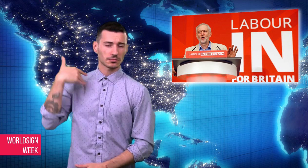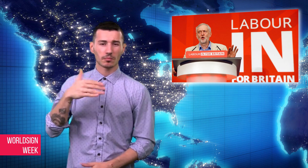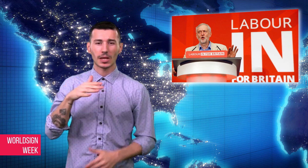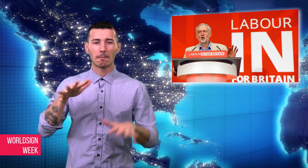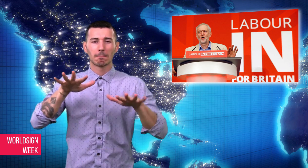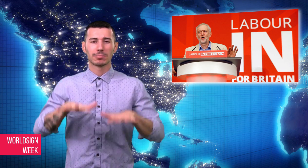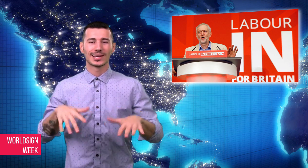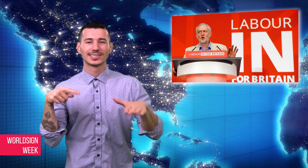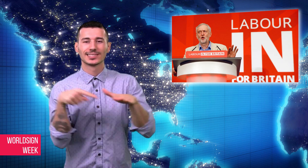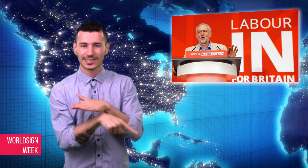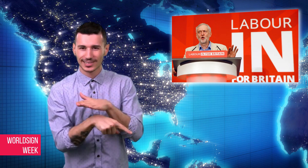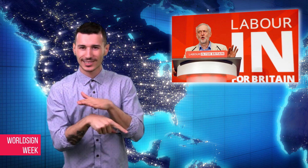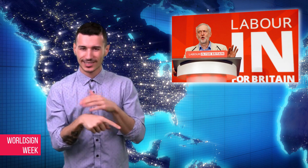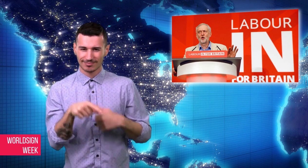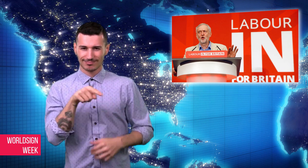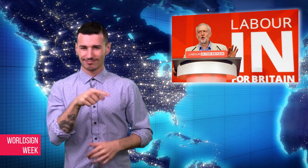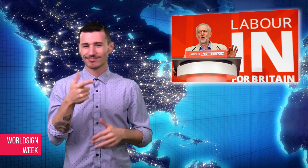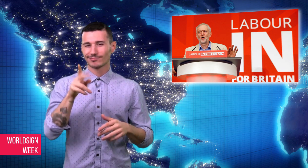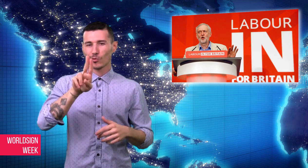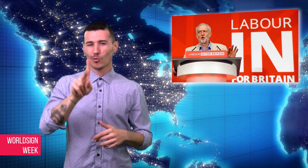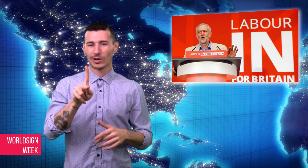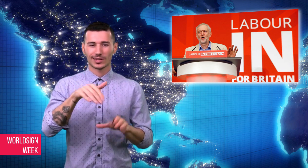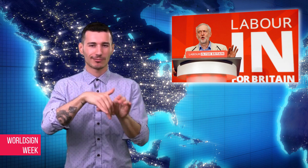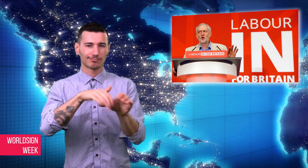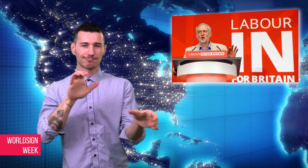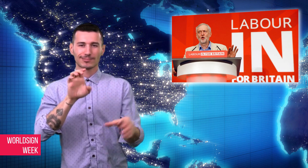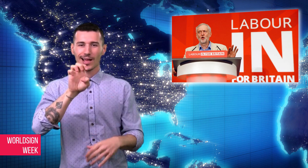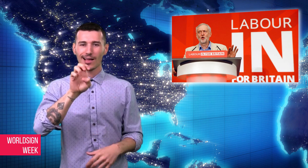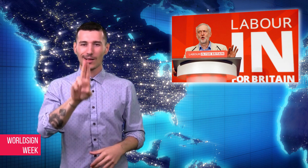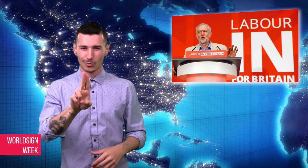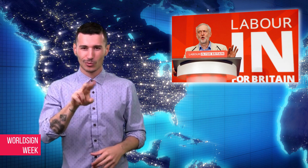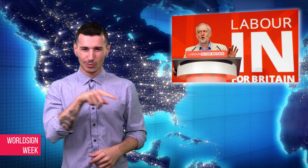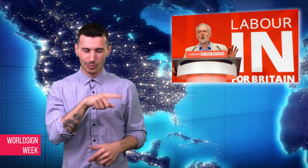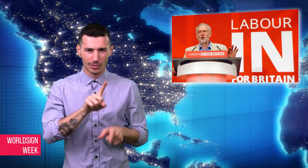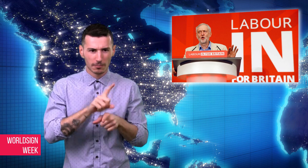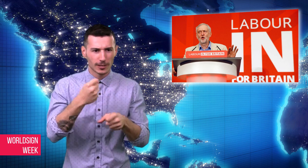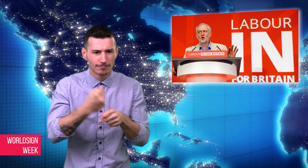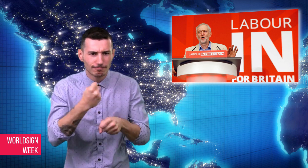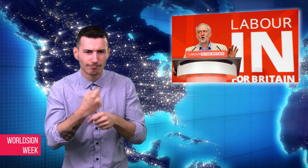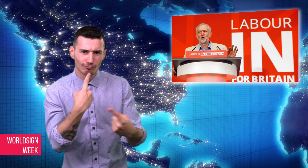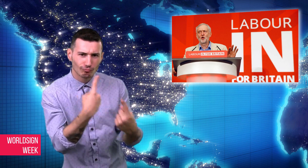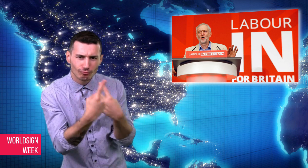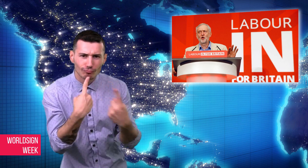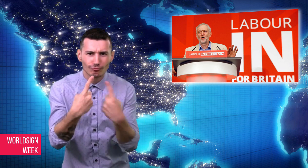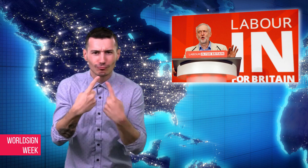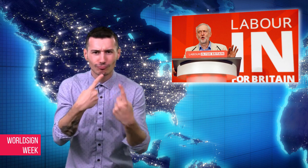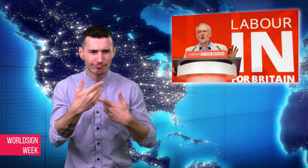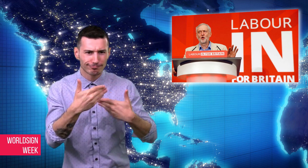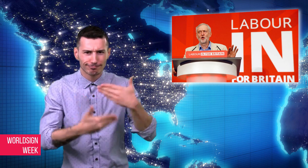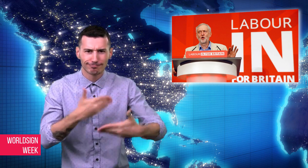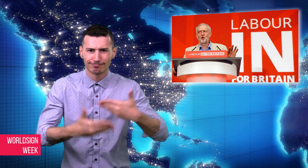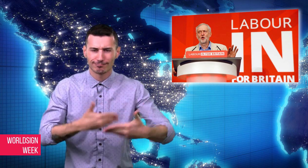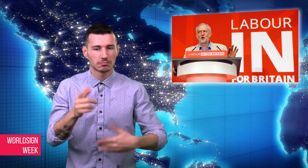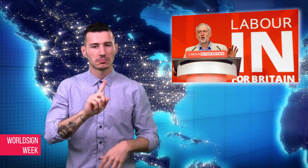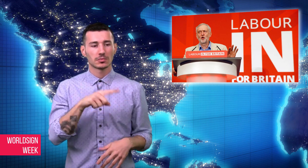promises, her weak handling of negotiations on leaving the EU - Brexit